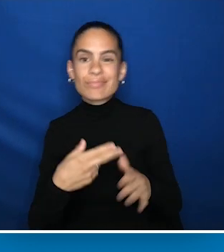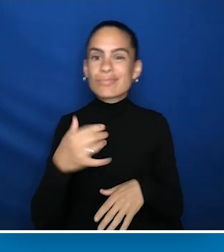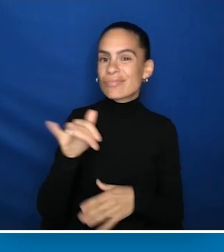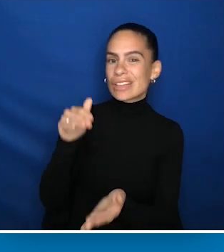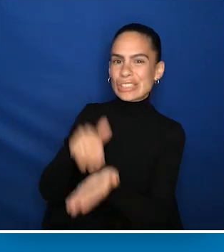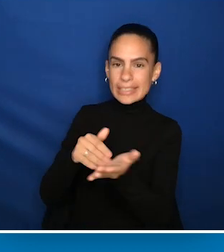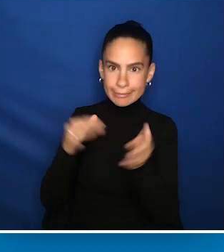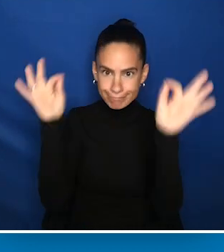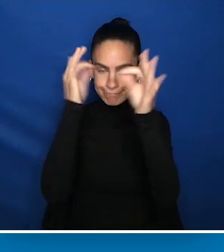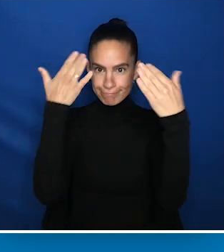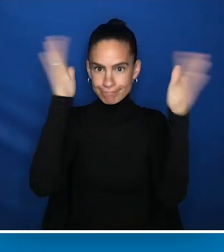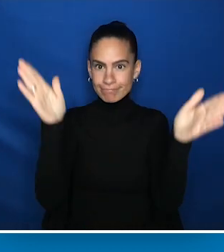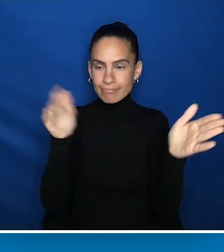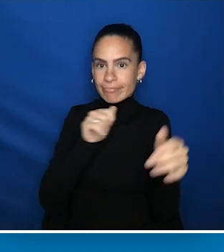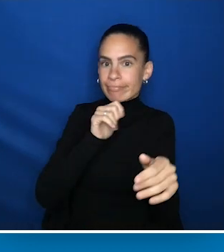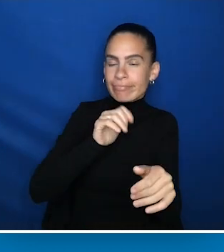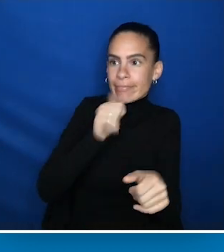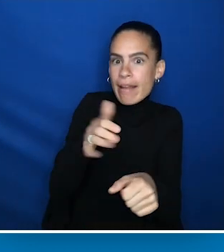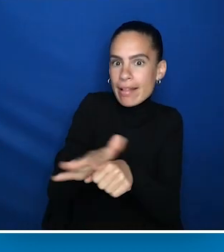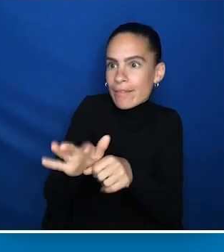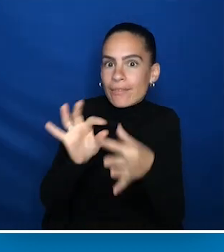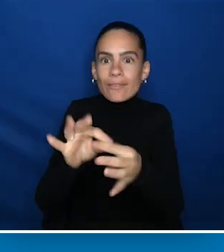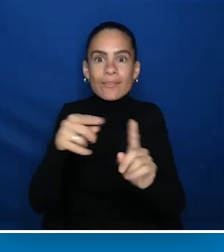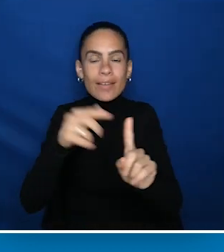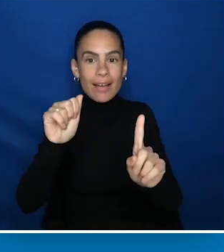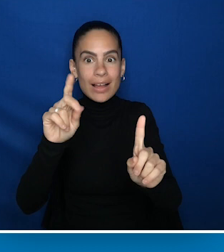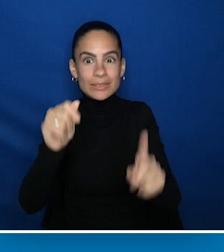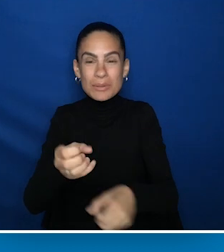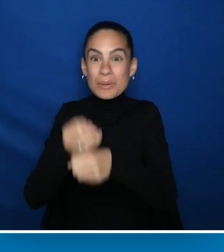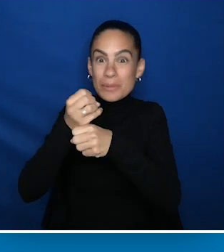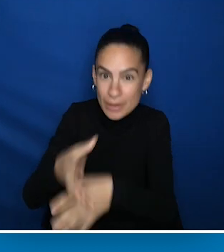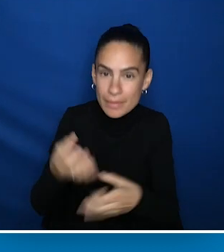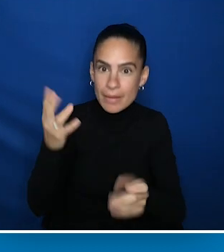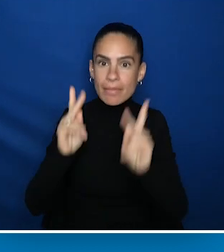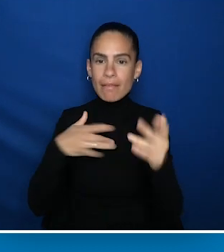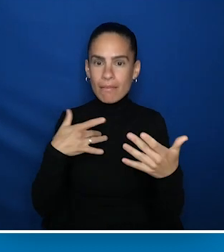and the lack of physician knowledge of the Americans with Disabilities Act have caused quite a stir.